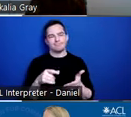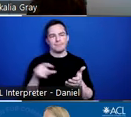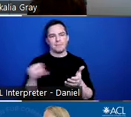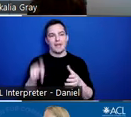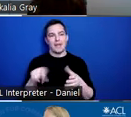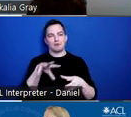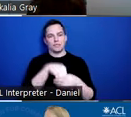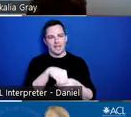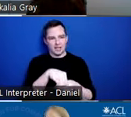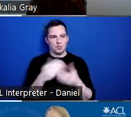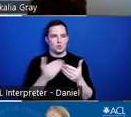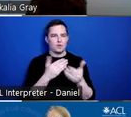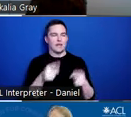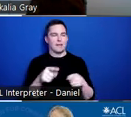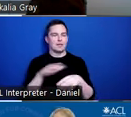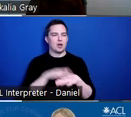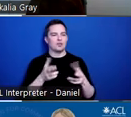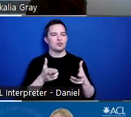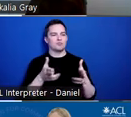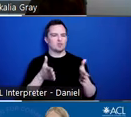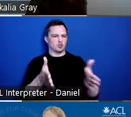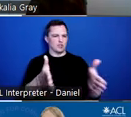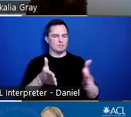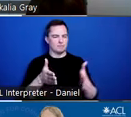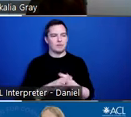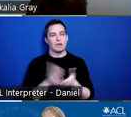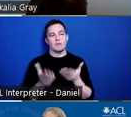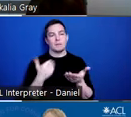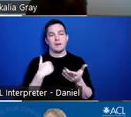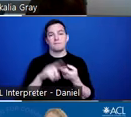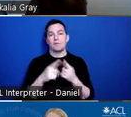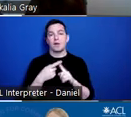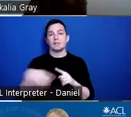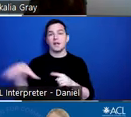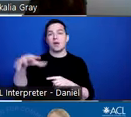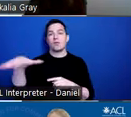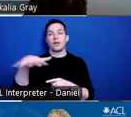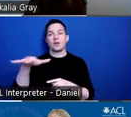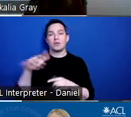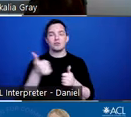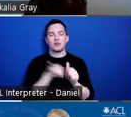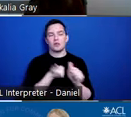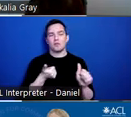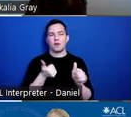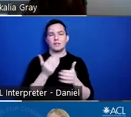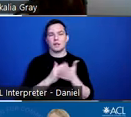might be happening on the streets. Right? Maybe they still have friends that are out on the streets and they’re trying to get away from some of those activities. They